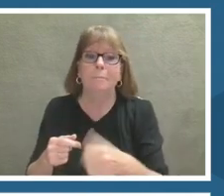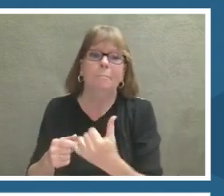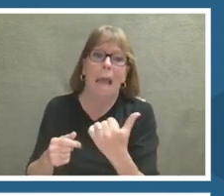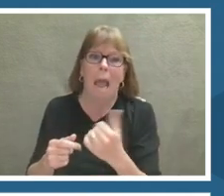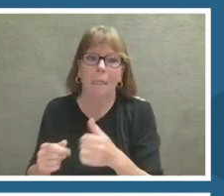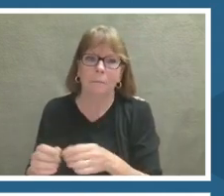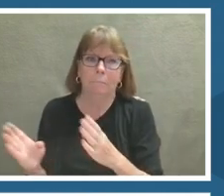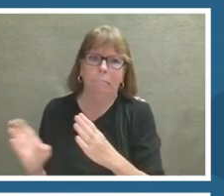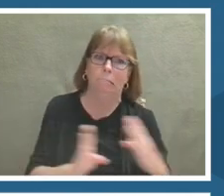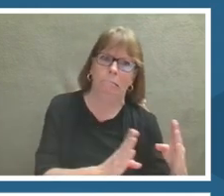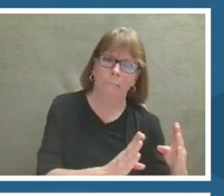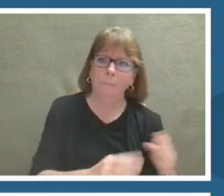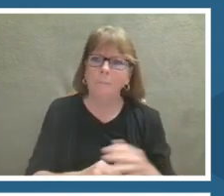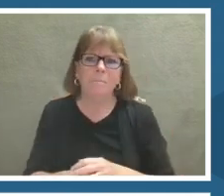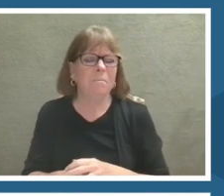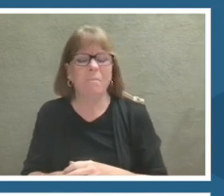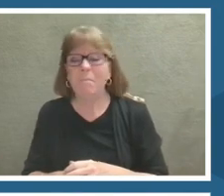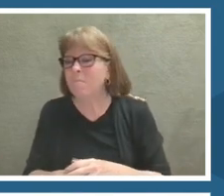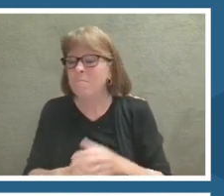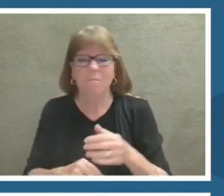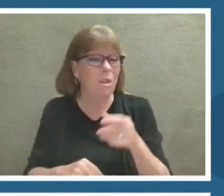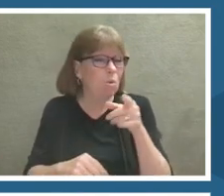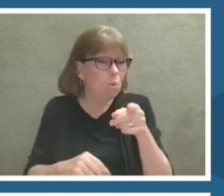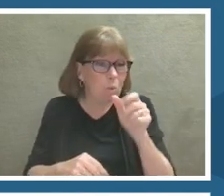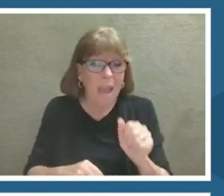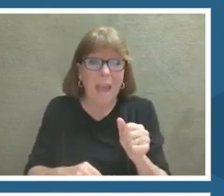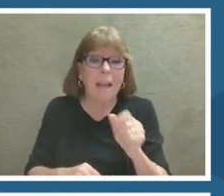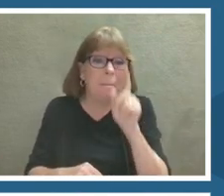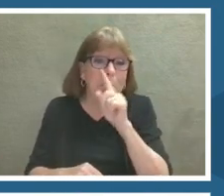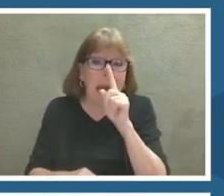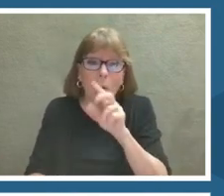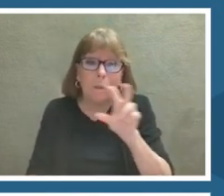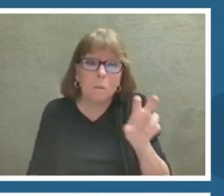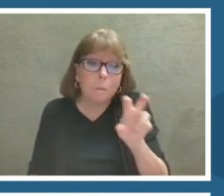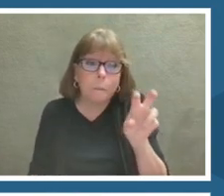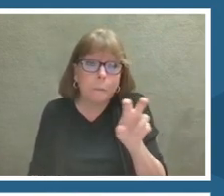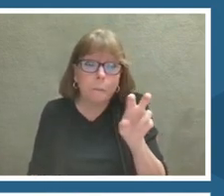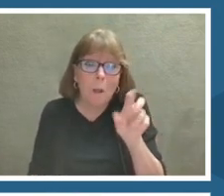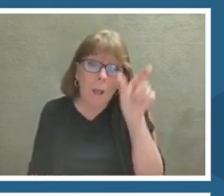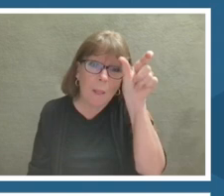At any given time, you can hover your mouse over to the left slide -- to the left side